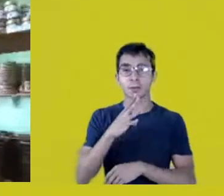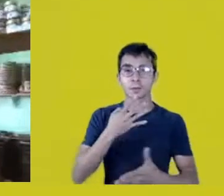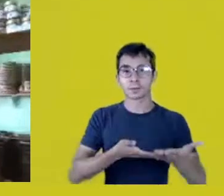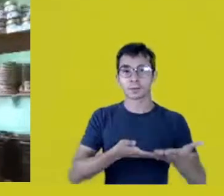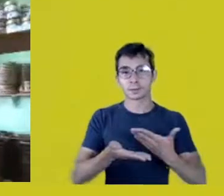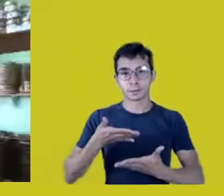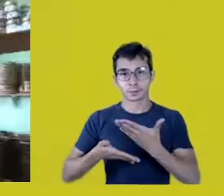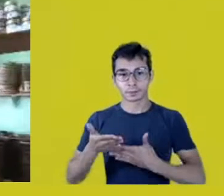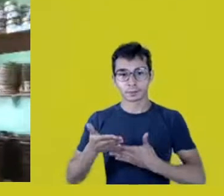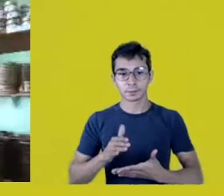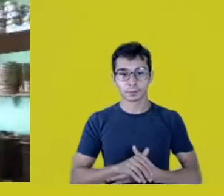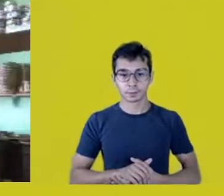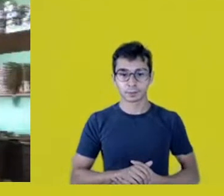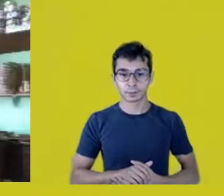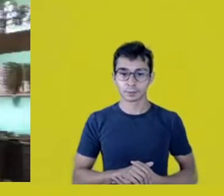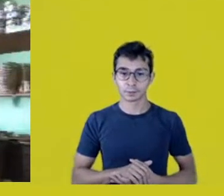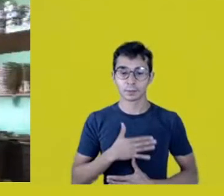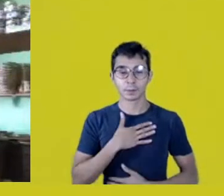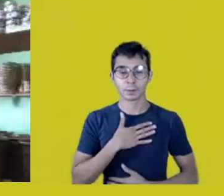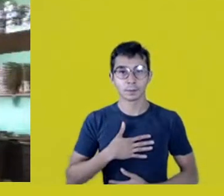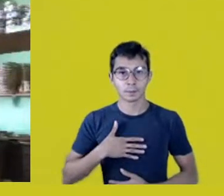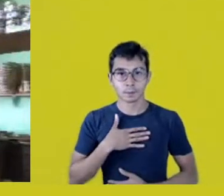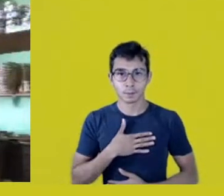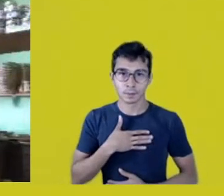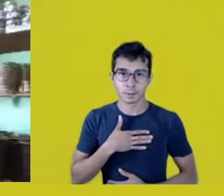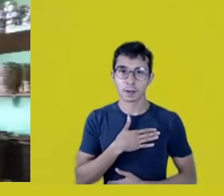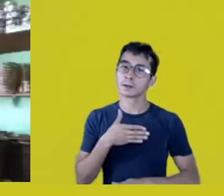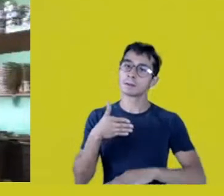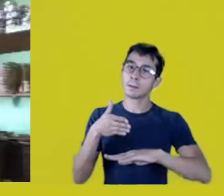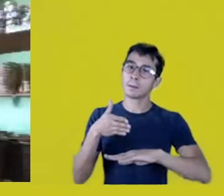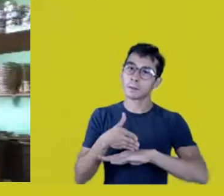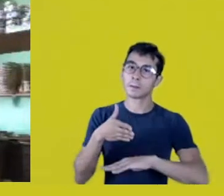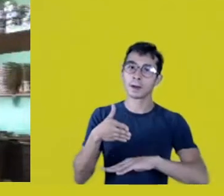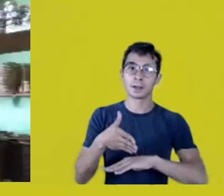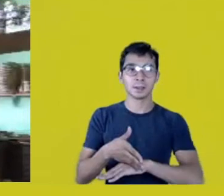It is a huge pleasure to be here with these two cousins